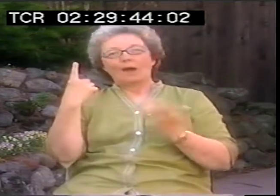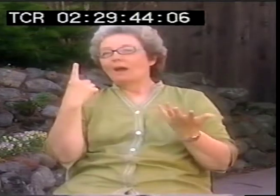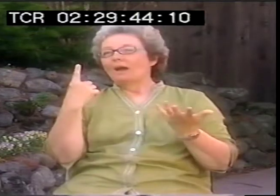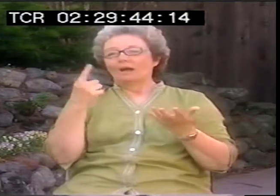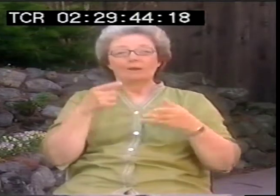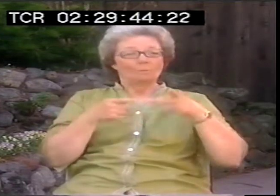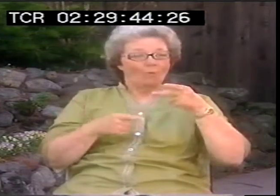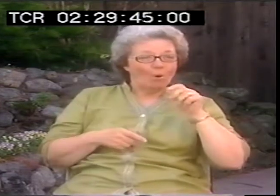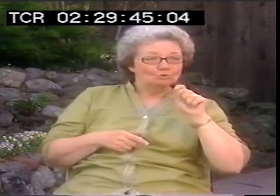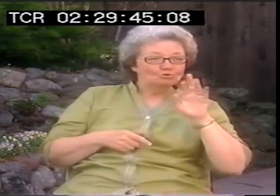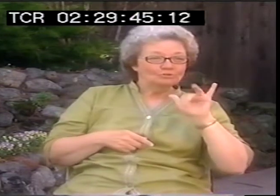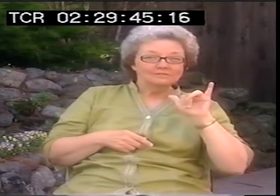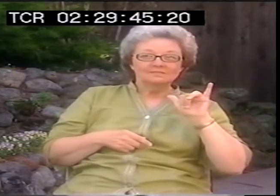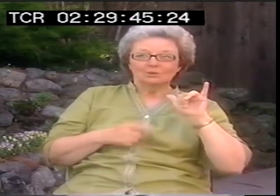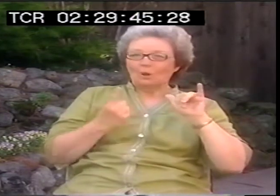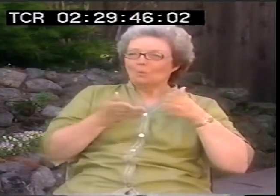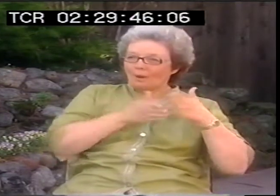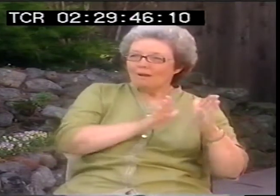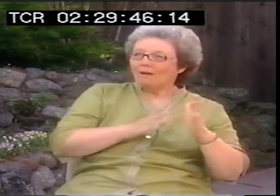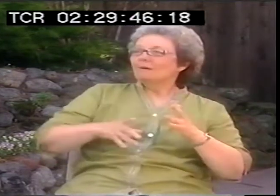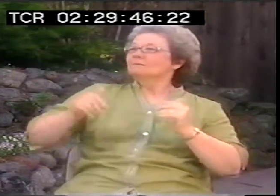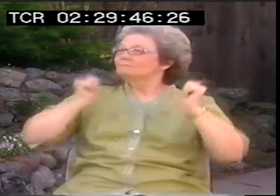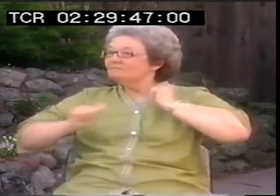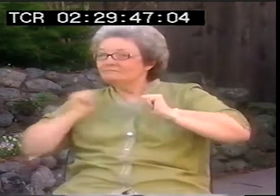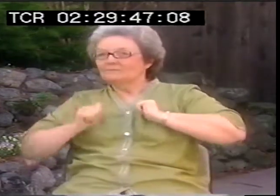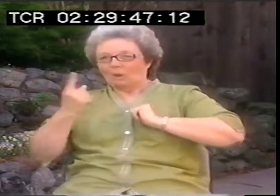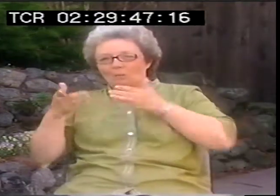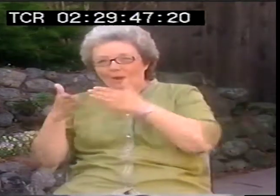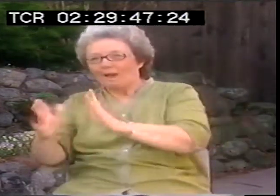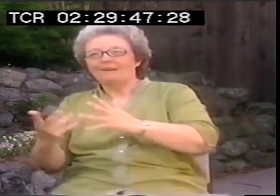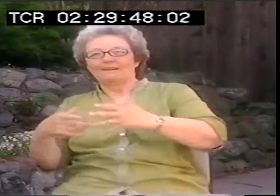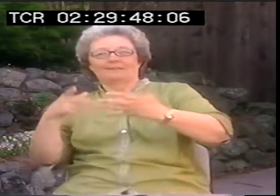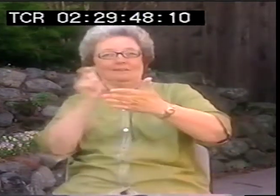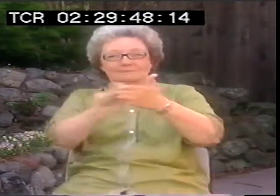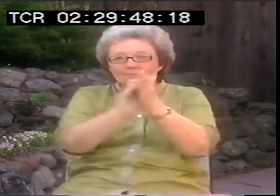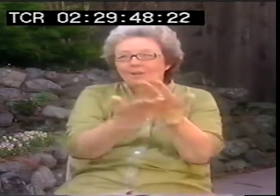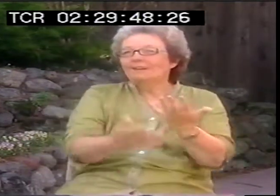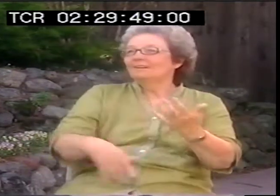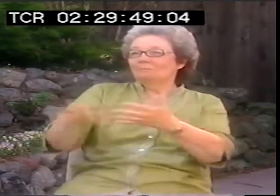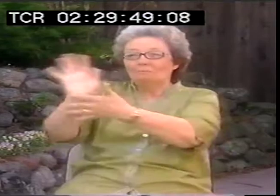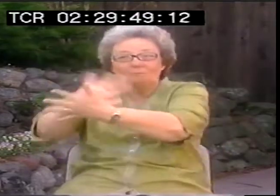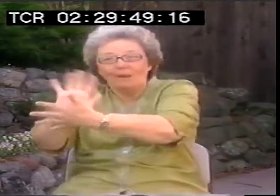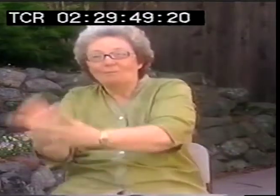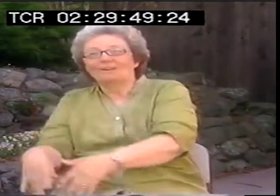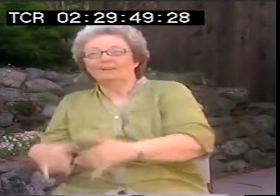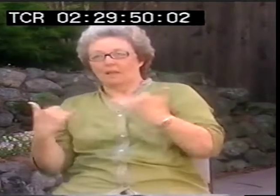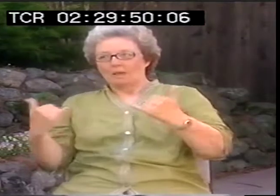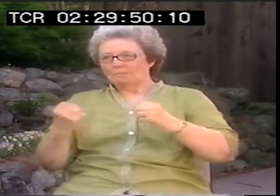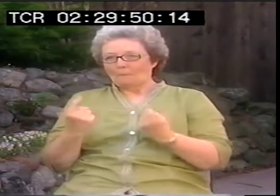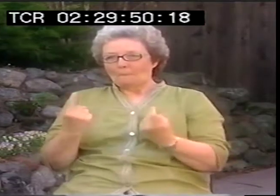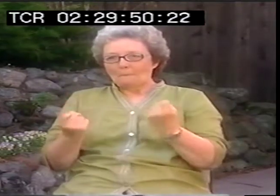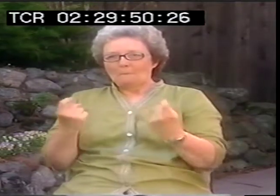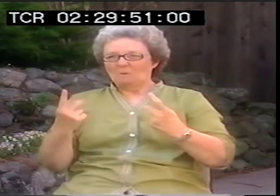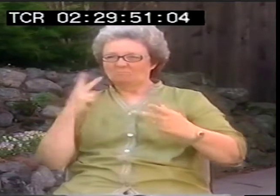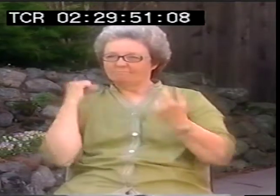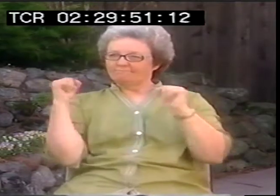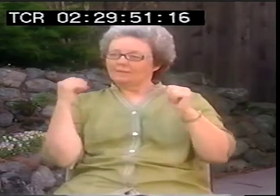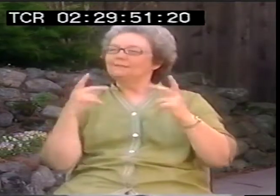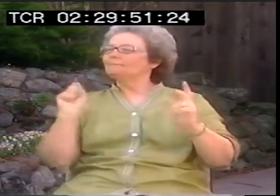It needs to completely undergo a revolution, a change in the way that we look at things, movies, books, poems, everything,